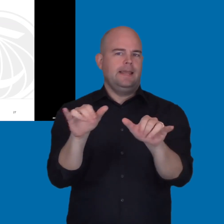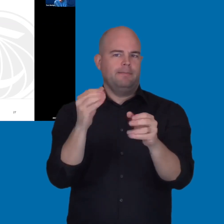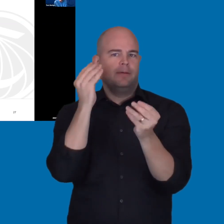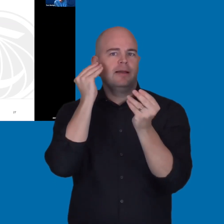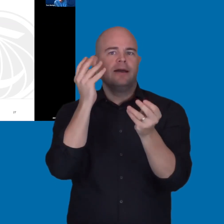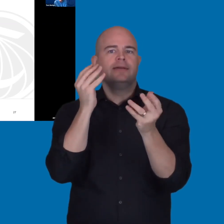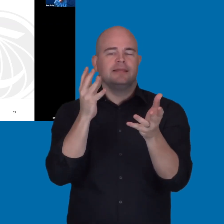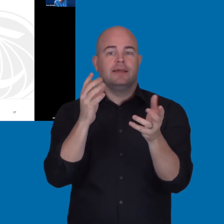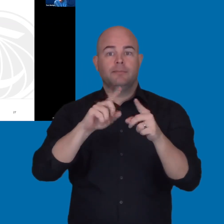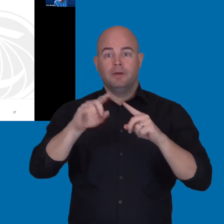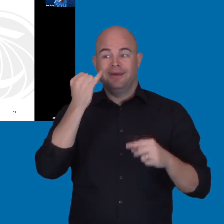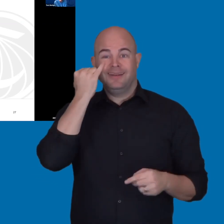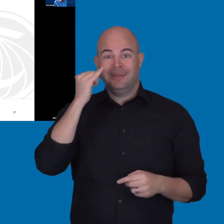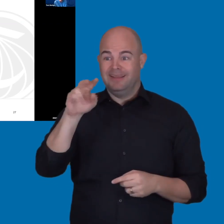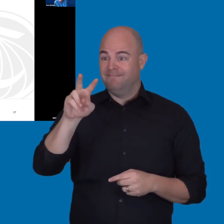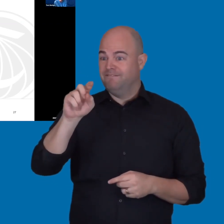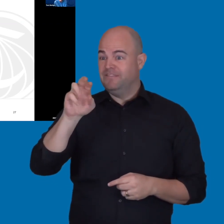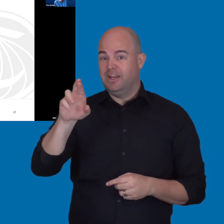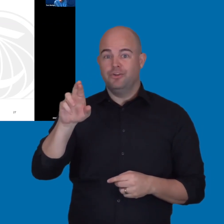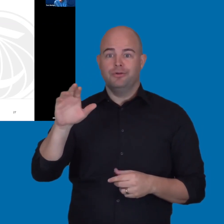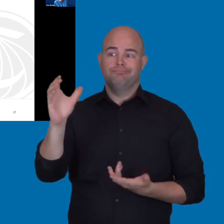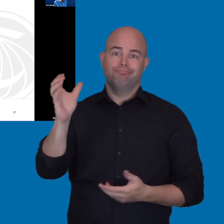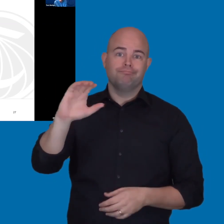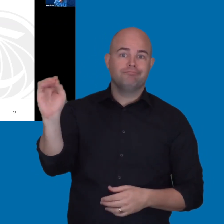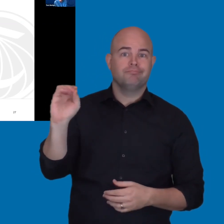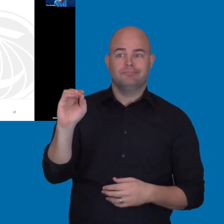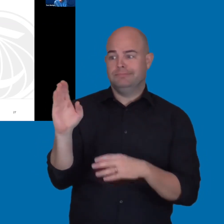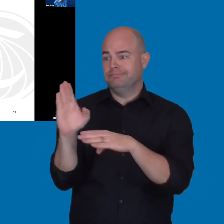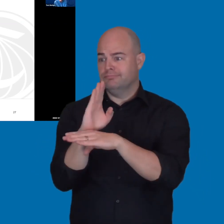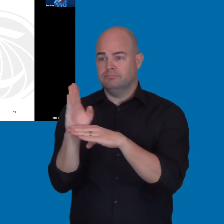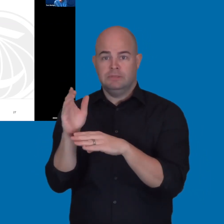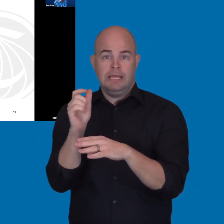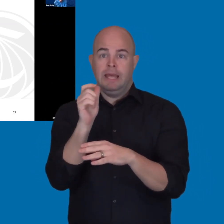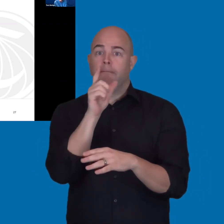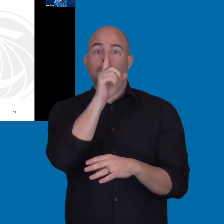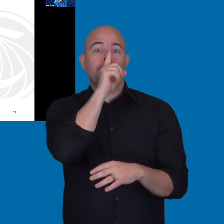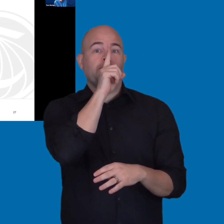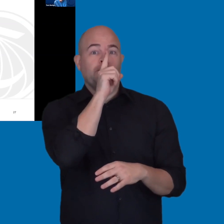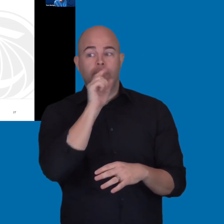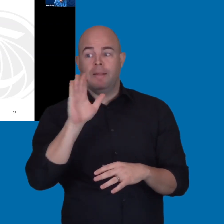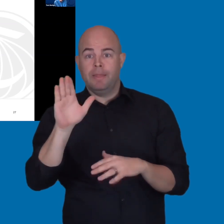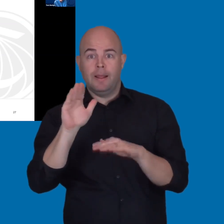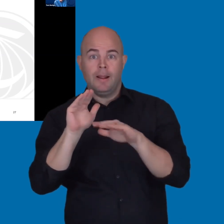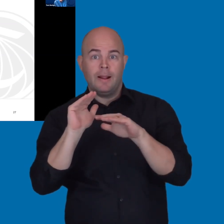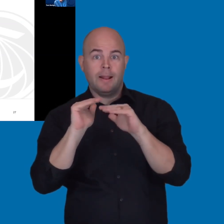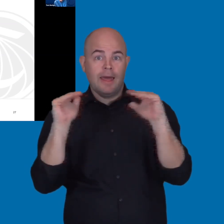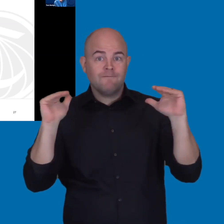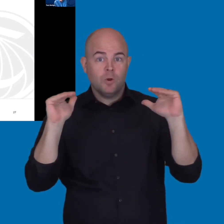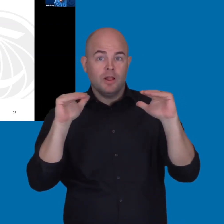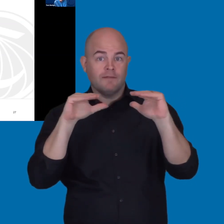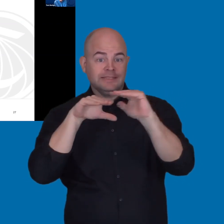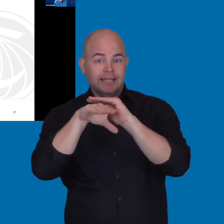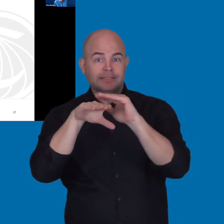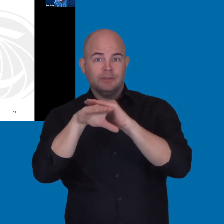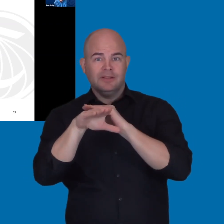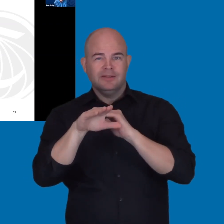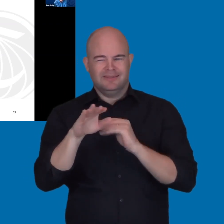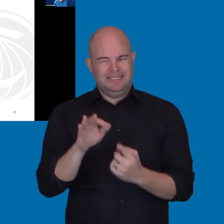for the end users to access that same content. But if the vendor doesn't even represent what their level